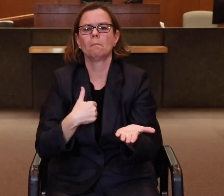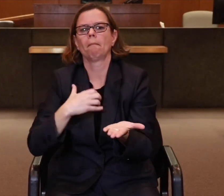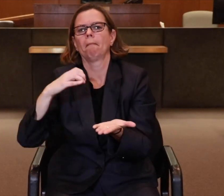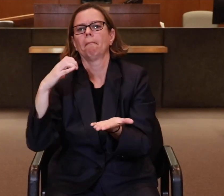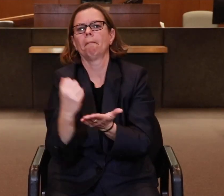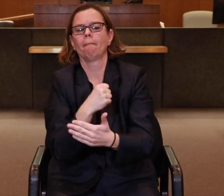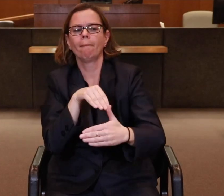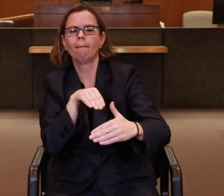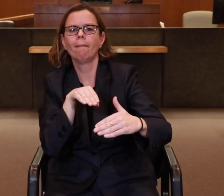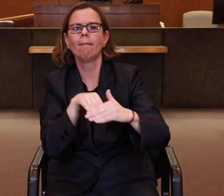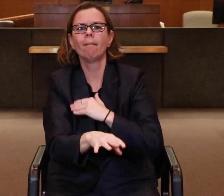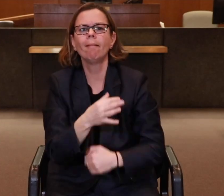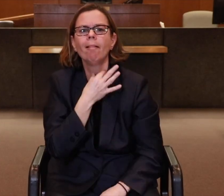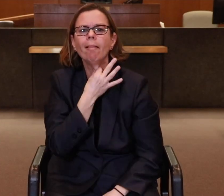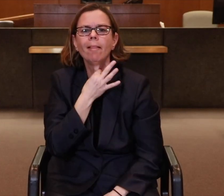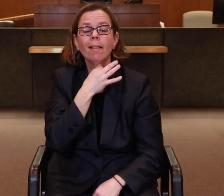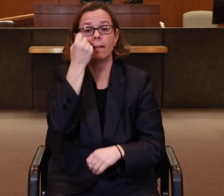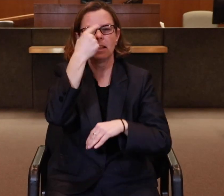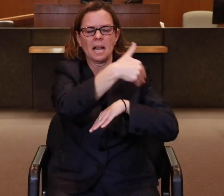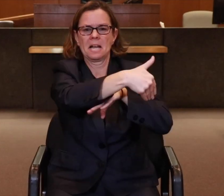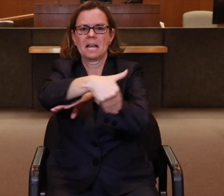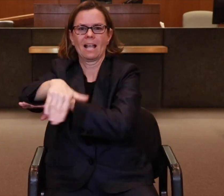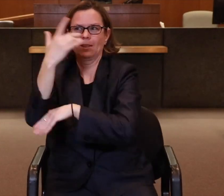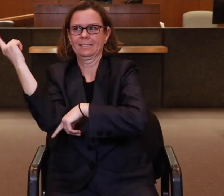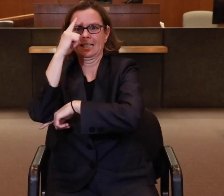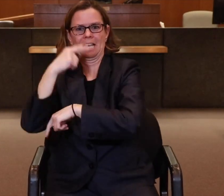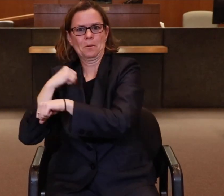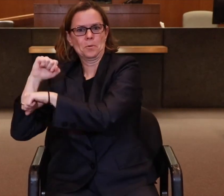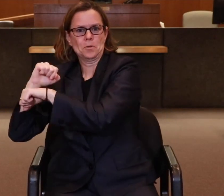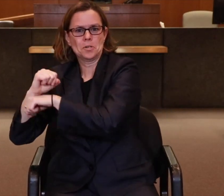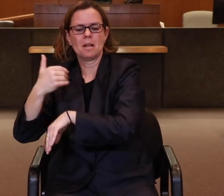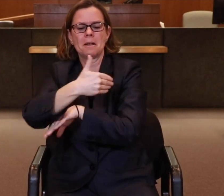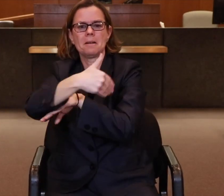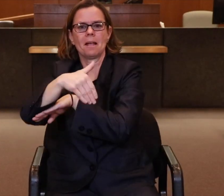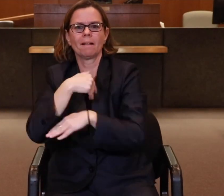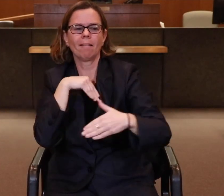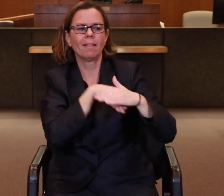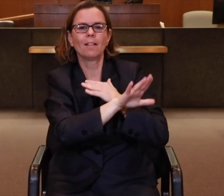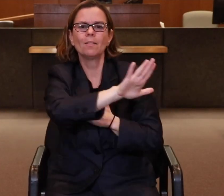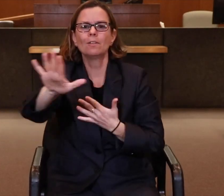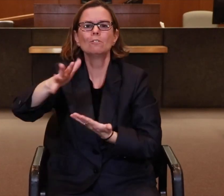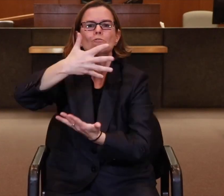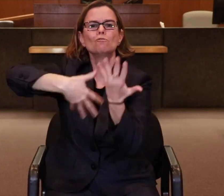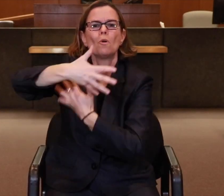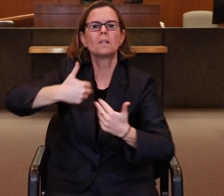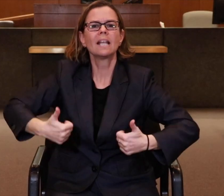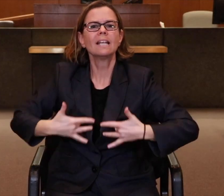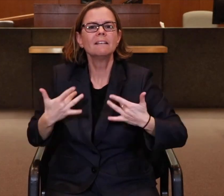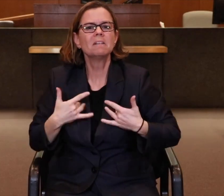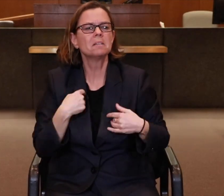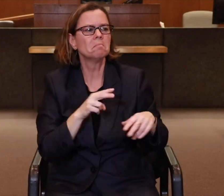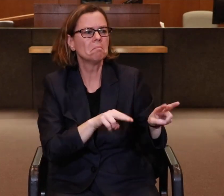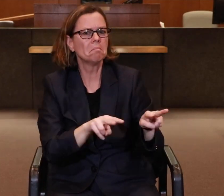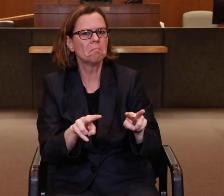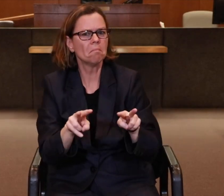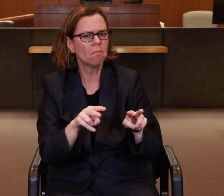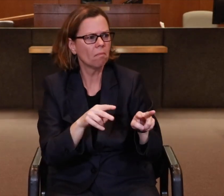I took an opportunity to check it out at nights because I was working during the day.